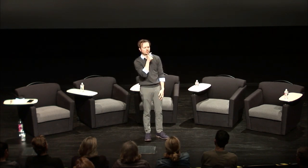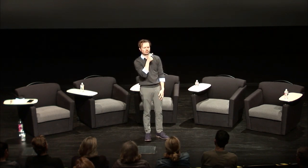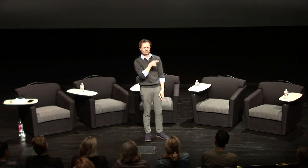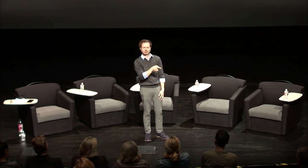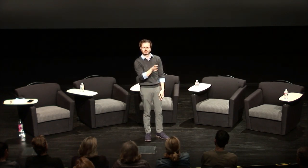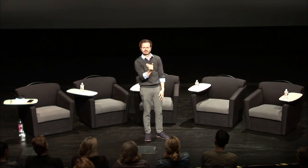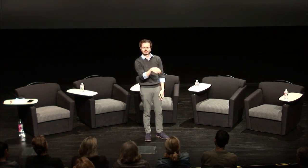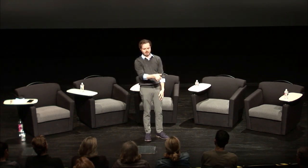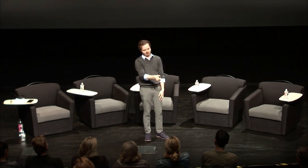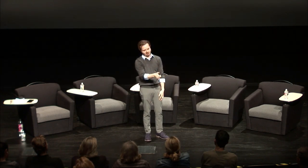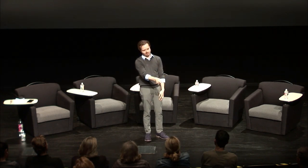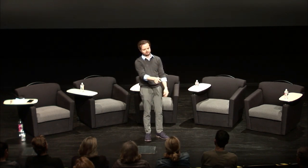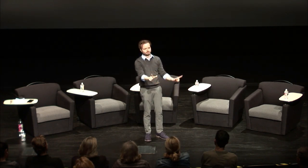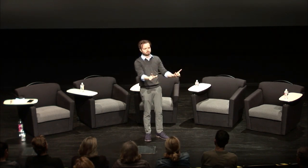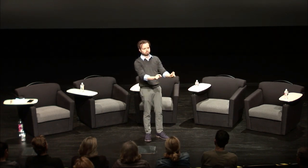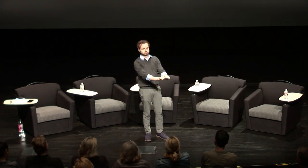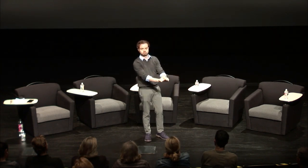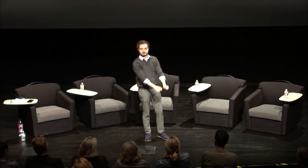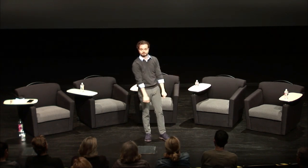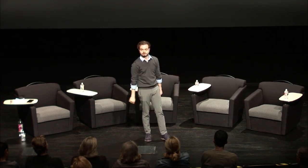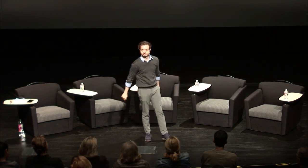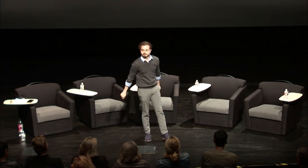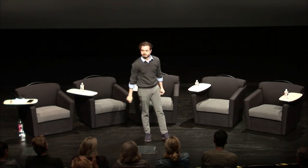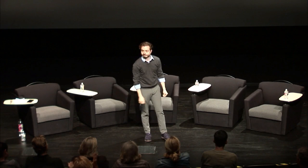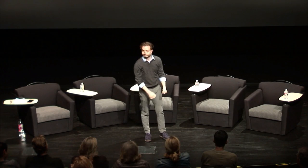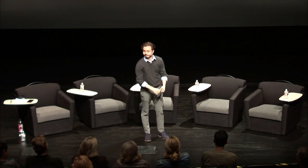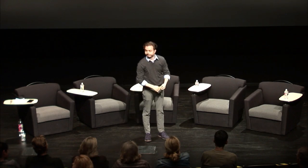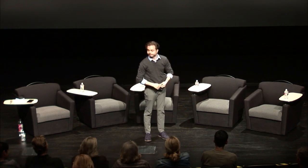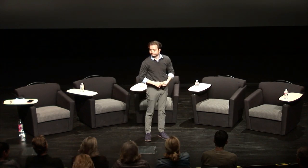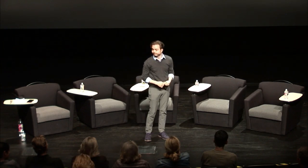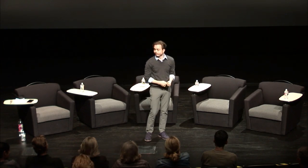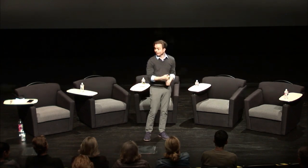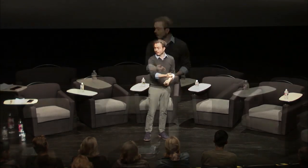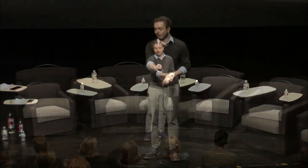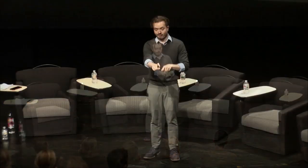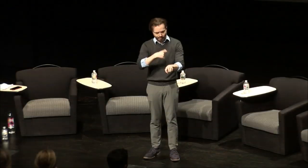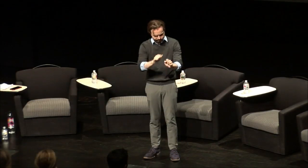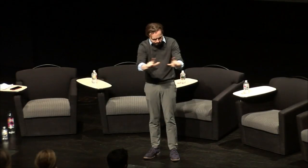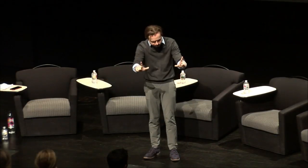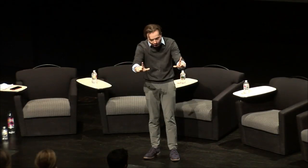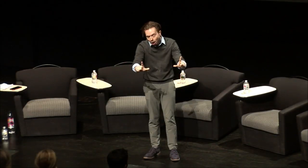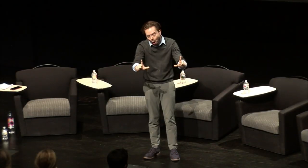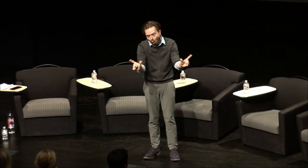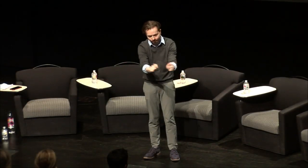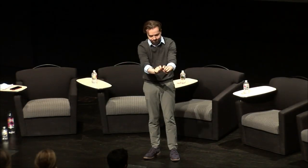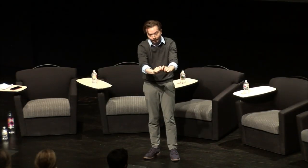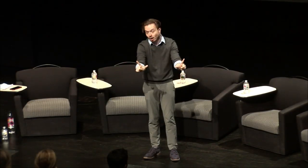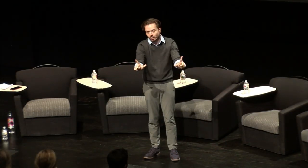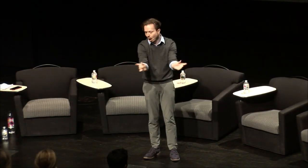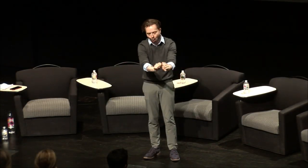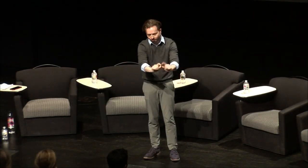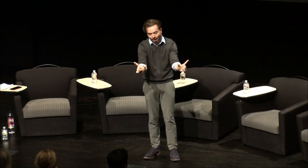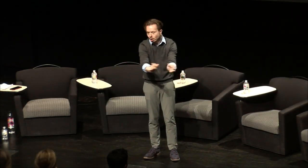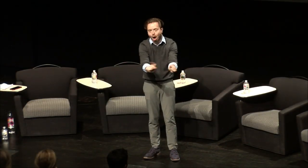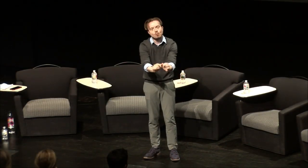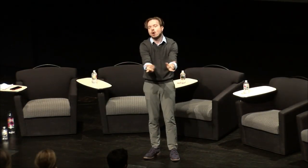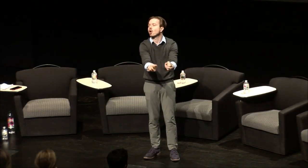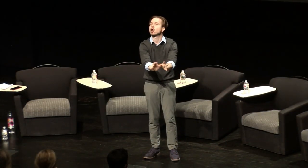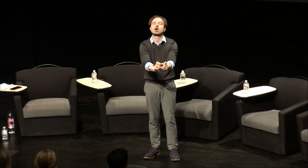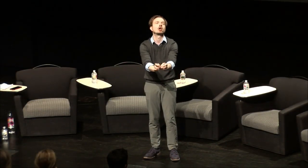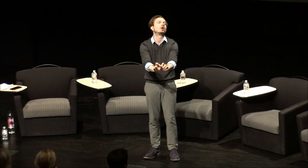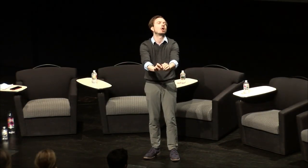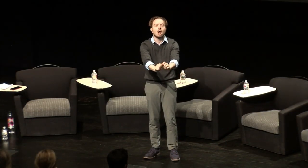minute who are you no and I got another call and I basically just hung up on